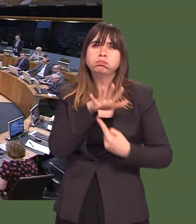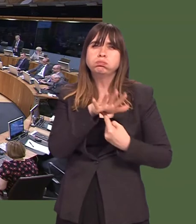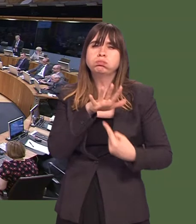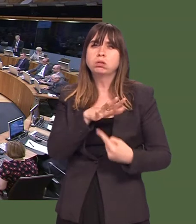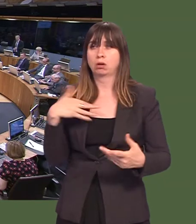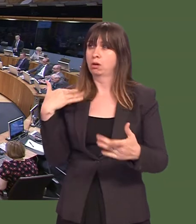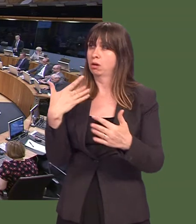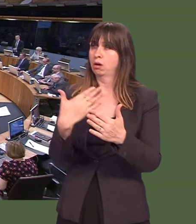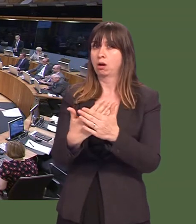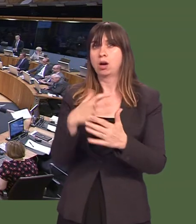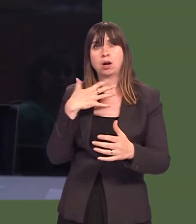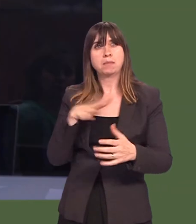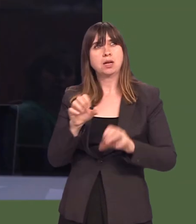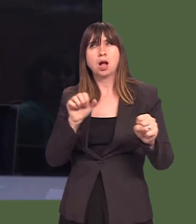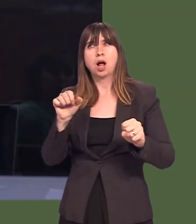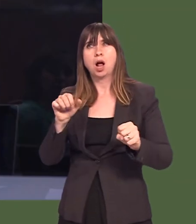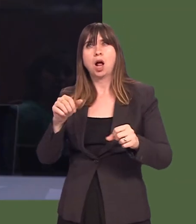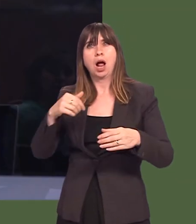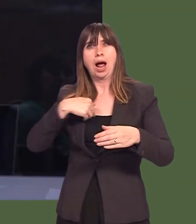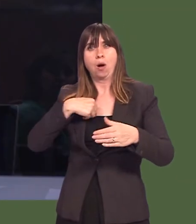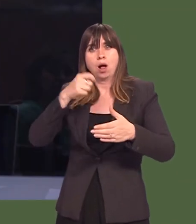been identified for several months now that the future governance of the UKís internal